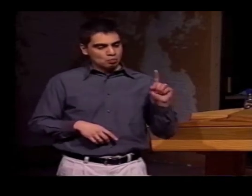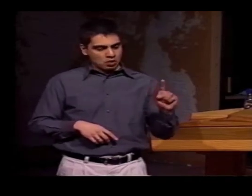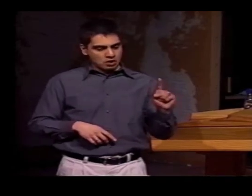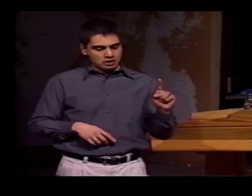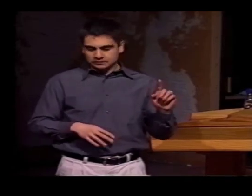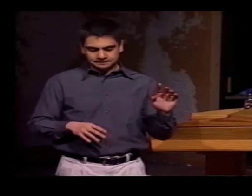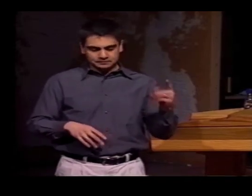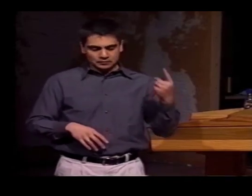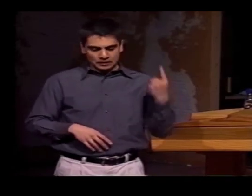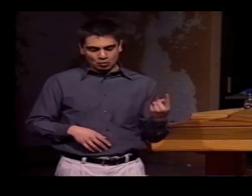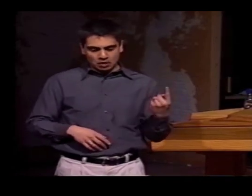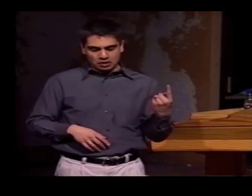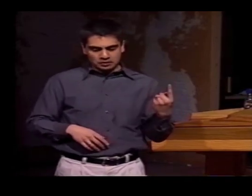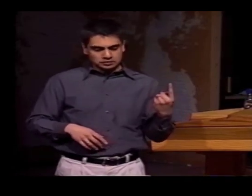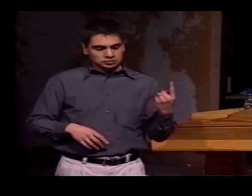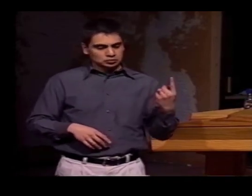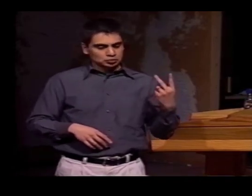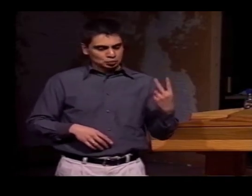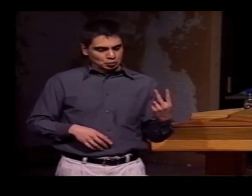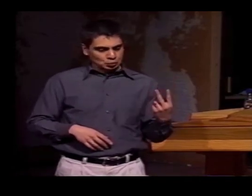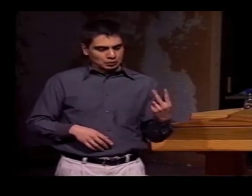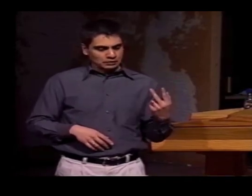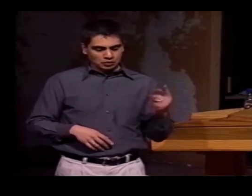IN LSM,